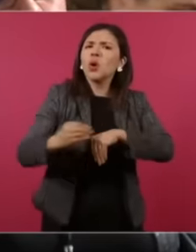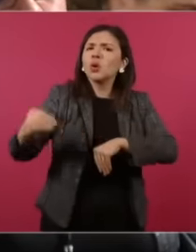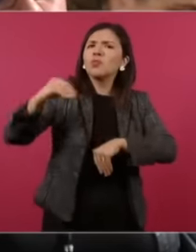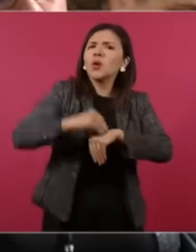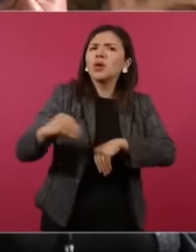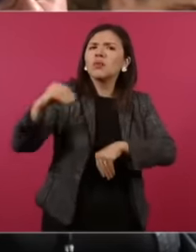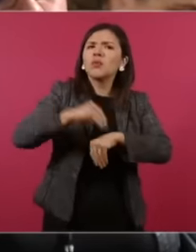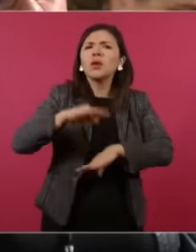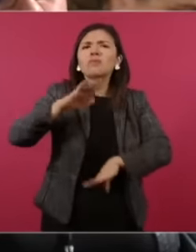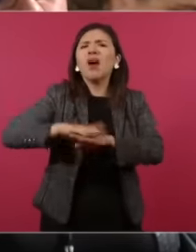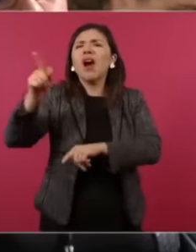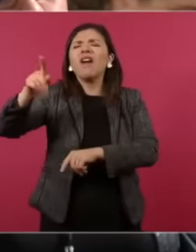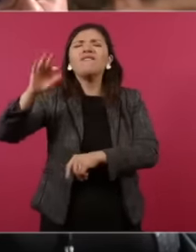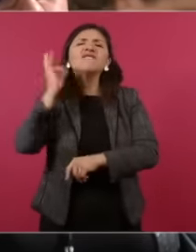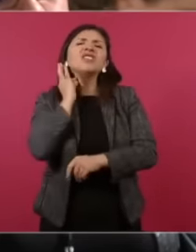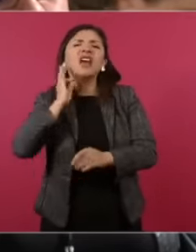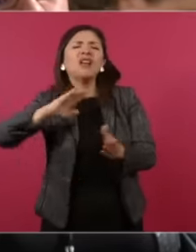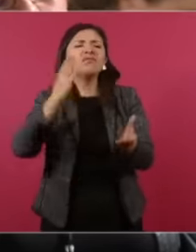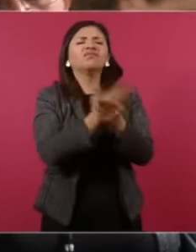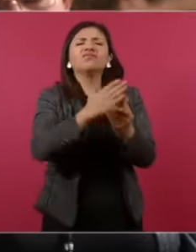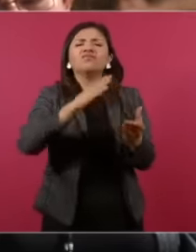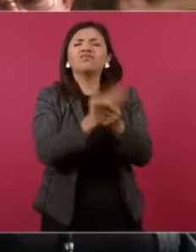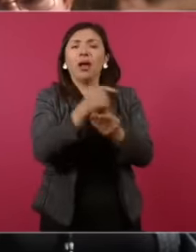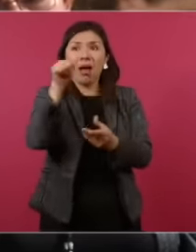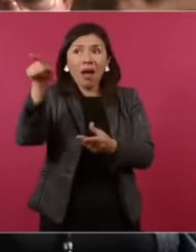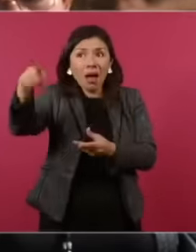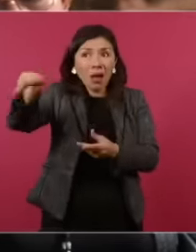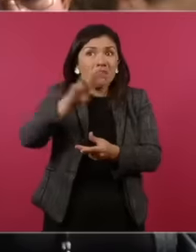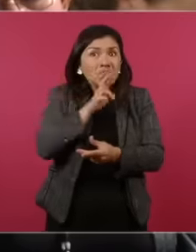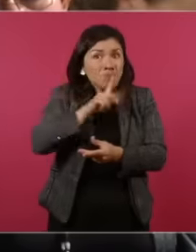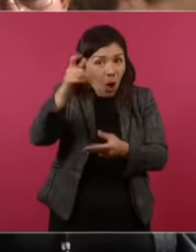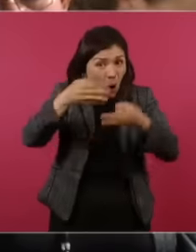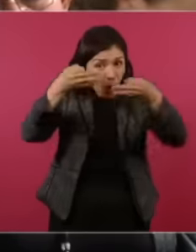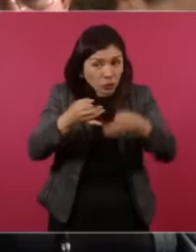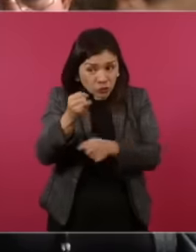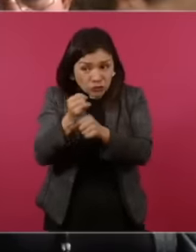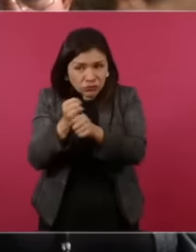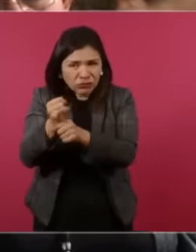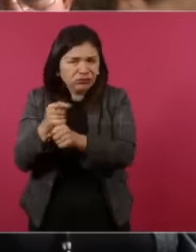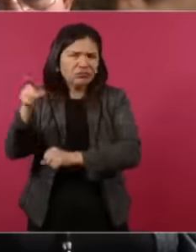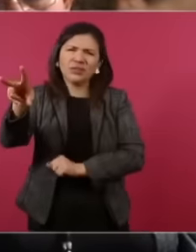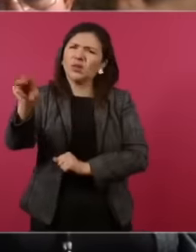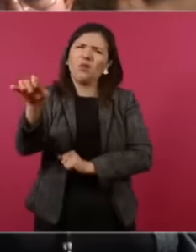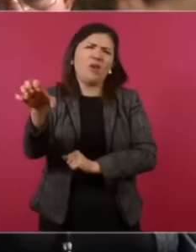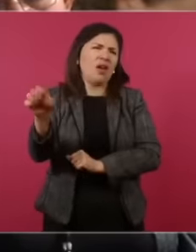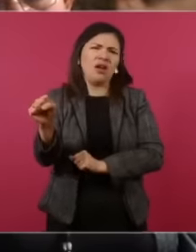the prosecutor's offices send them and the prosecutor's offices are not the best Sources president are not the best Sources to